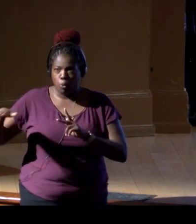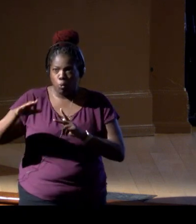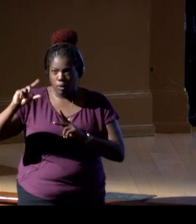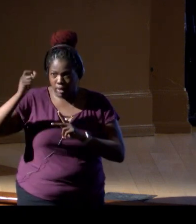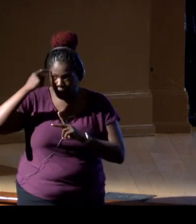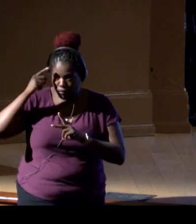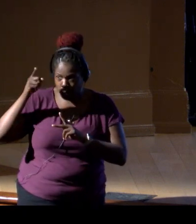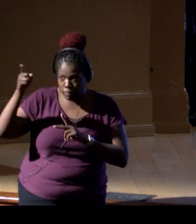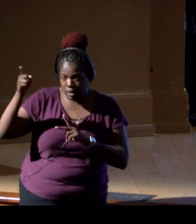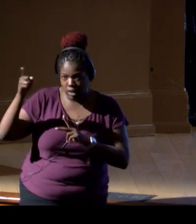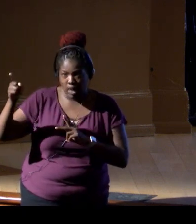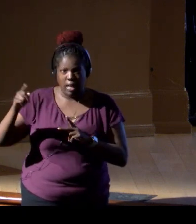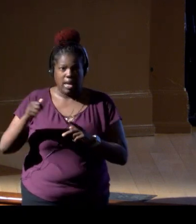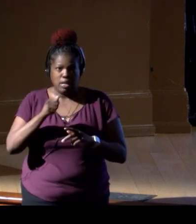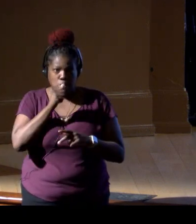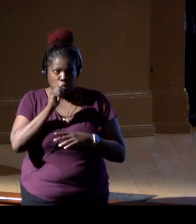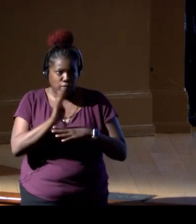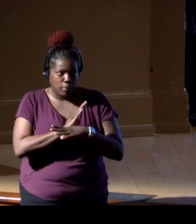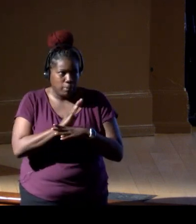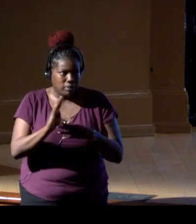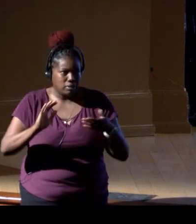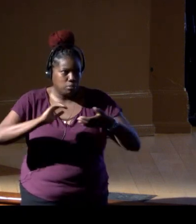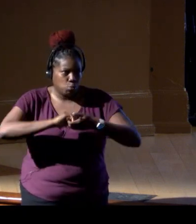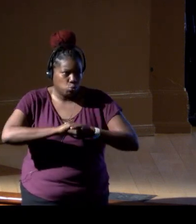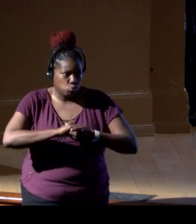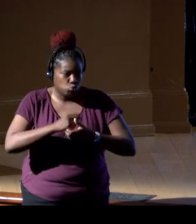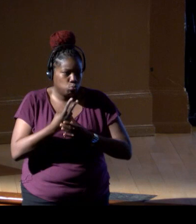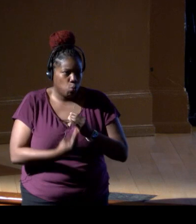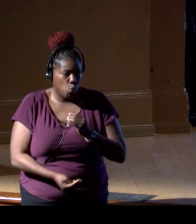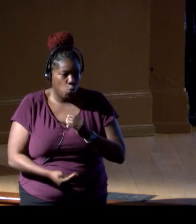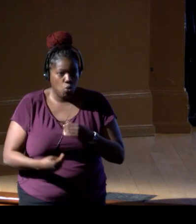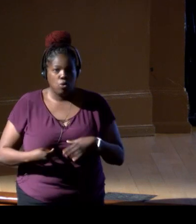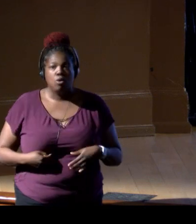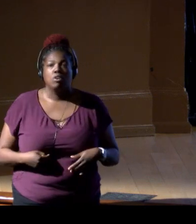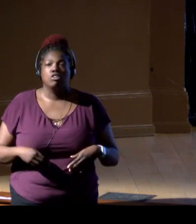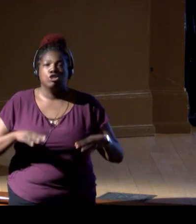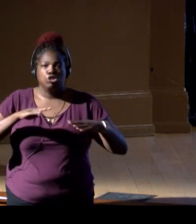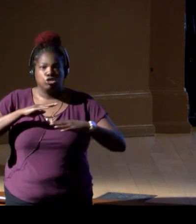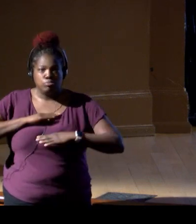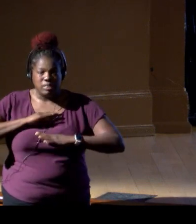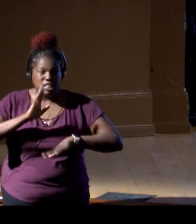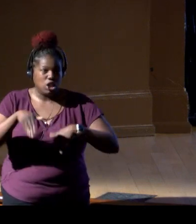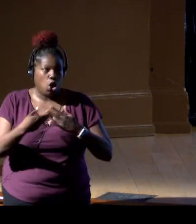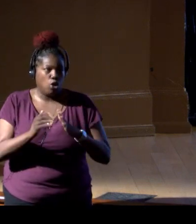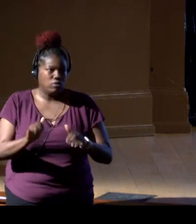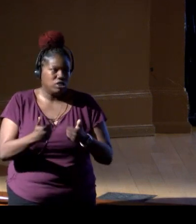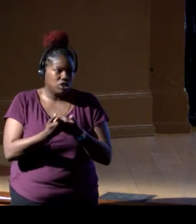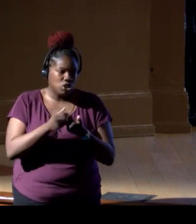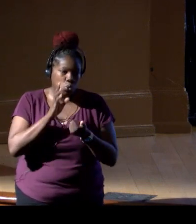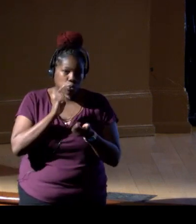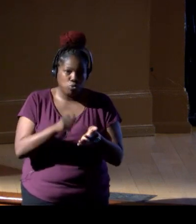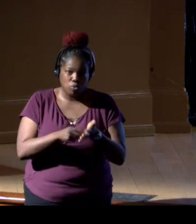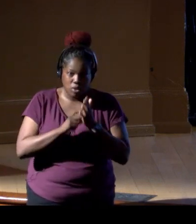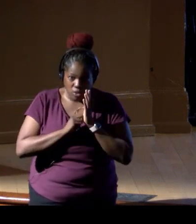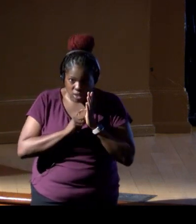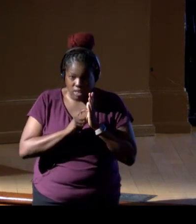and throughout our private sector partners? So meeting all of these many challenges, it's going to require a coordinated,